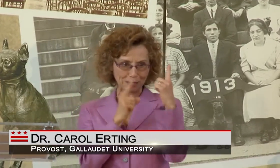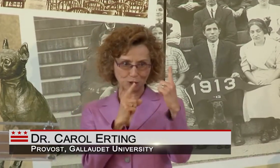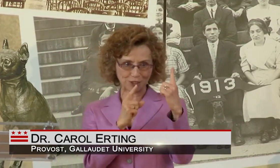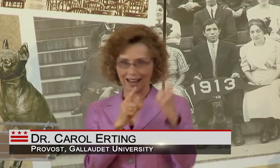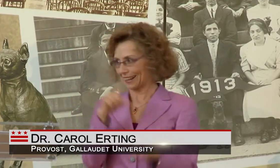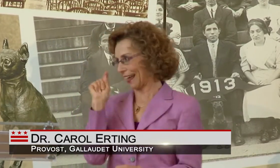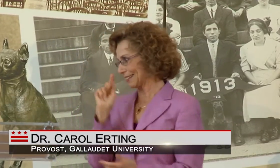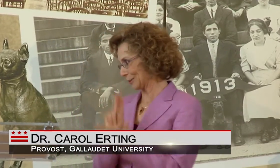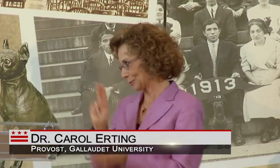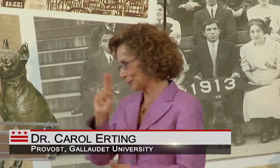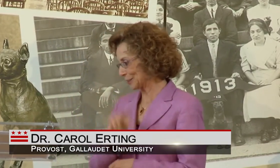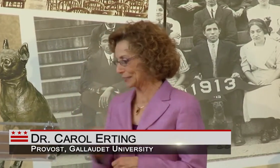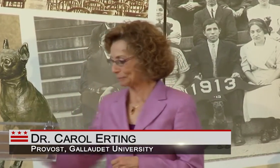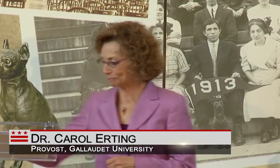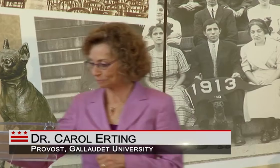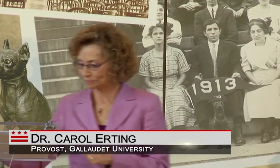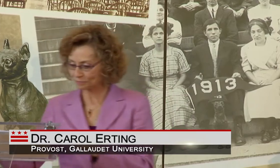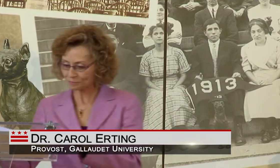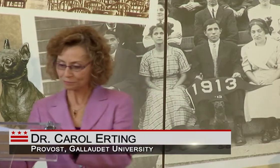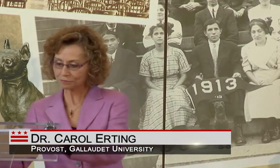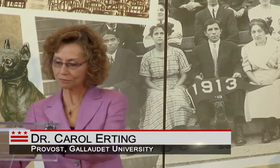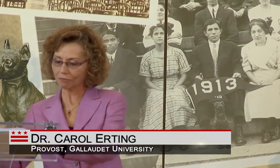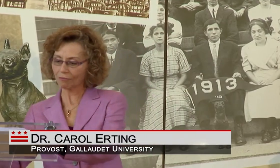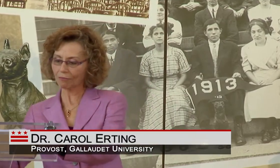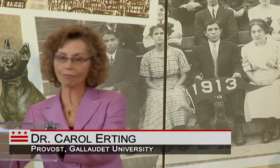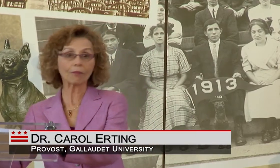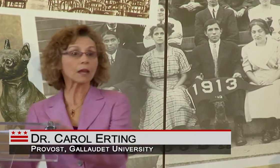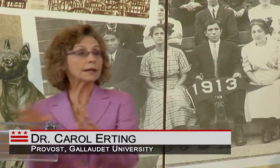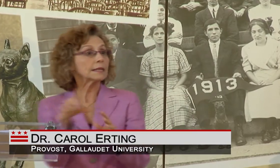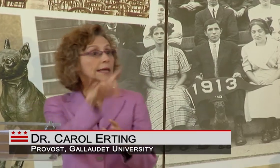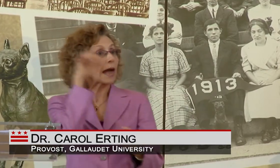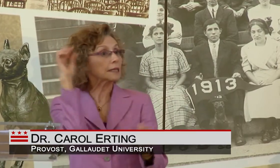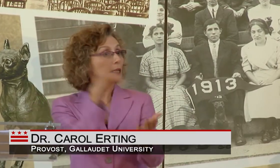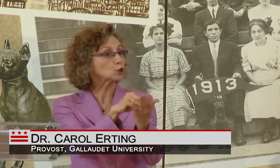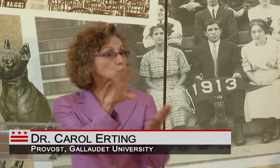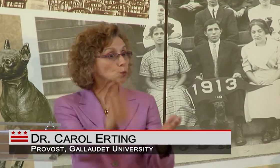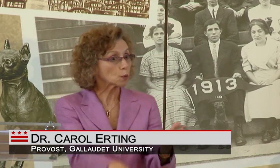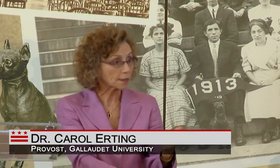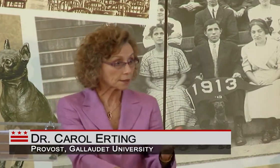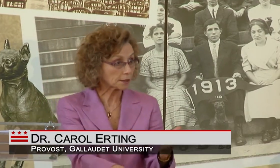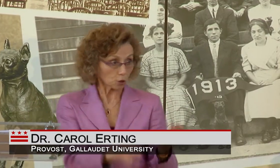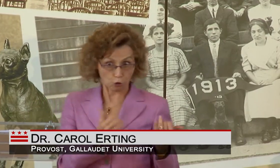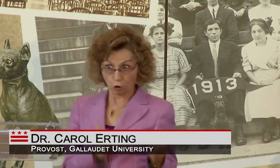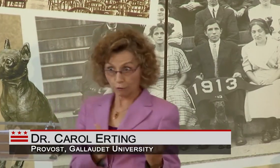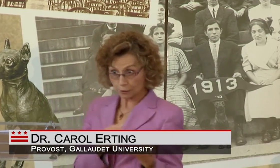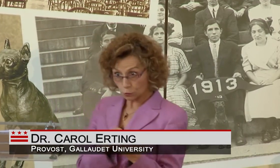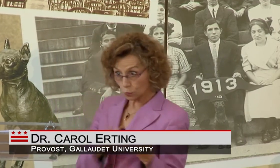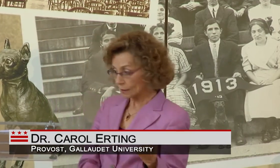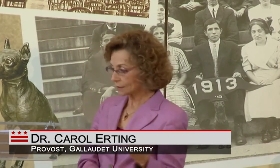BEING ENGAGED OF COURSE WITH OUR EDUCATIONAL MISSION HERE AS A UNIVERSITY, THIS TIES IN VERY NICELY.